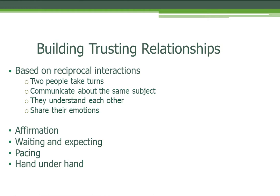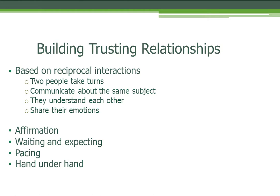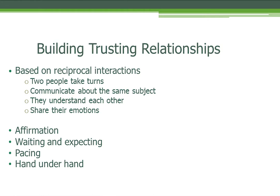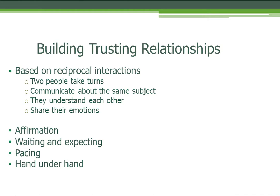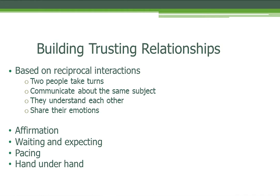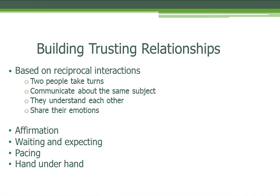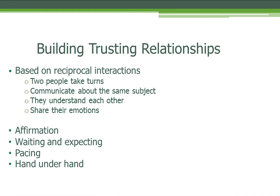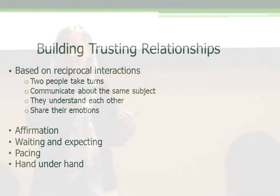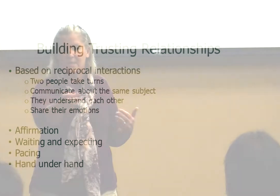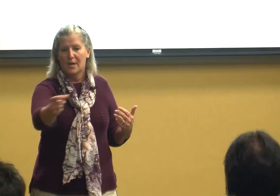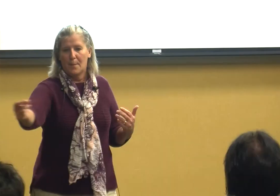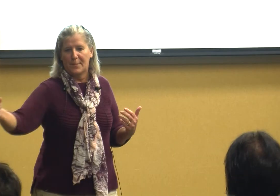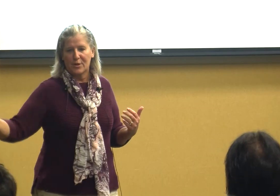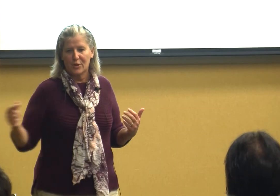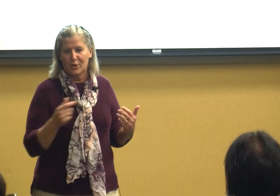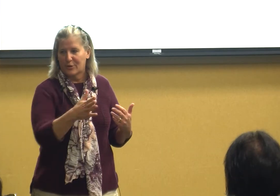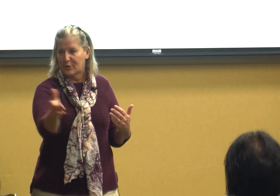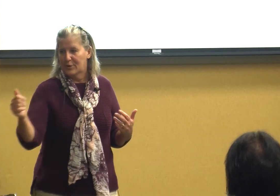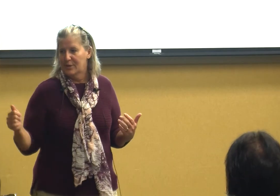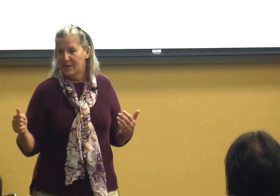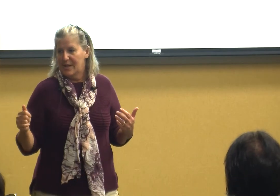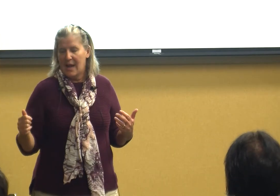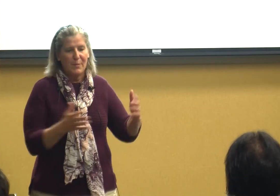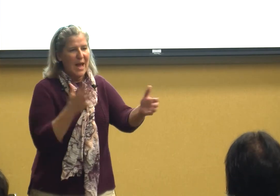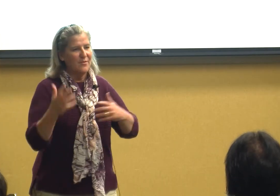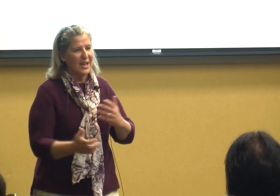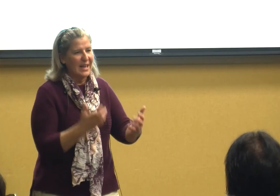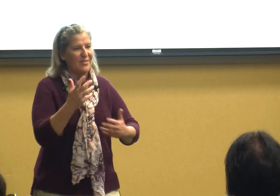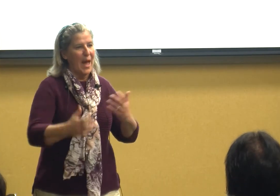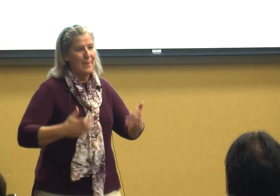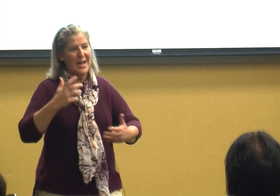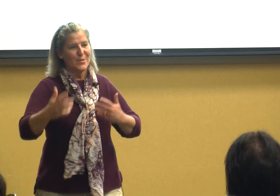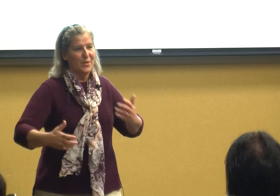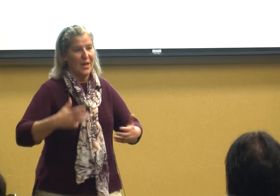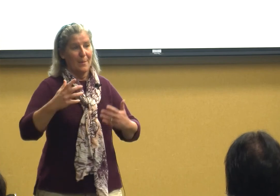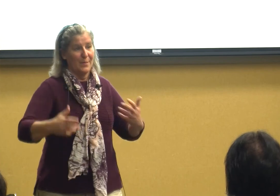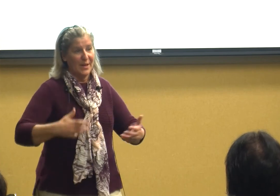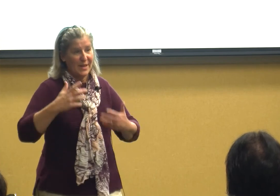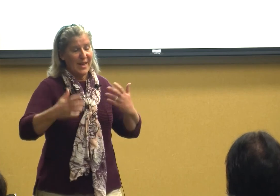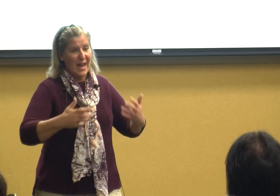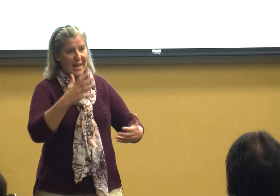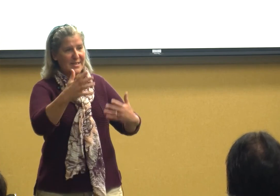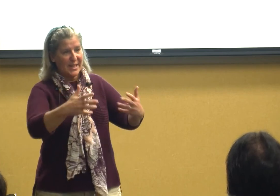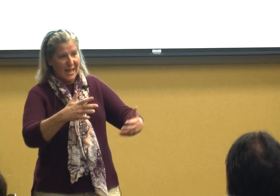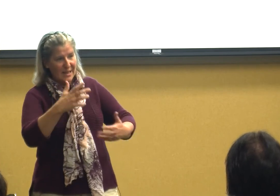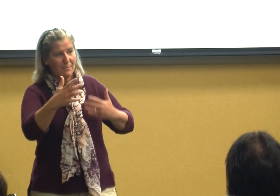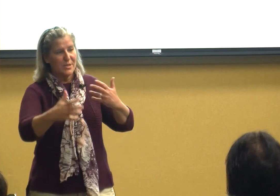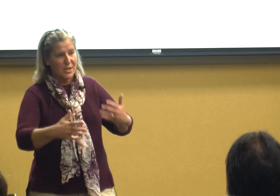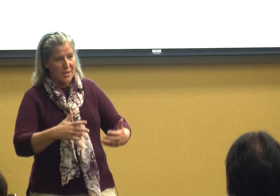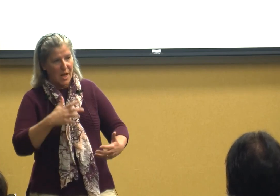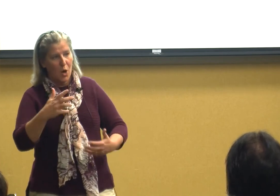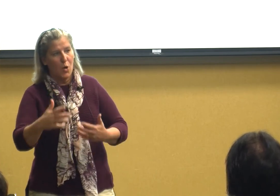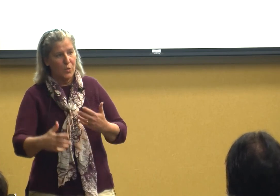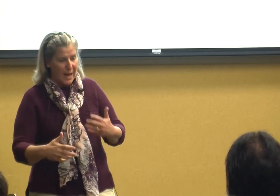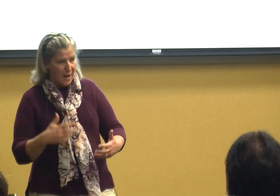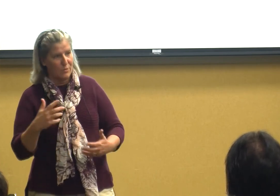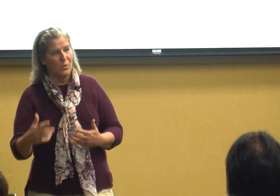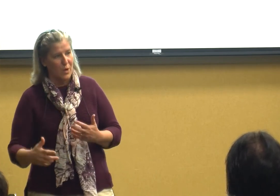are just fast and we have to get in that pace with them and to get them to slow down right